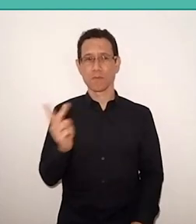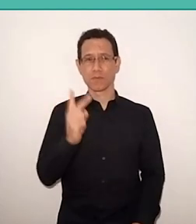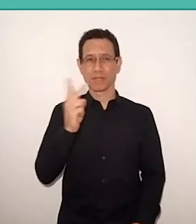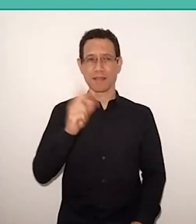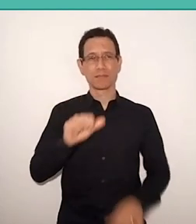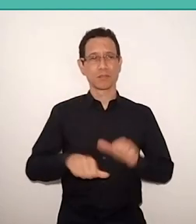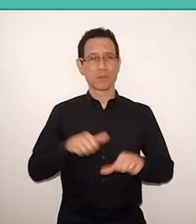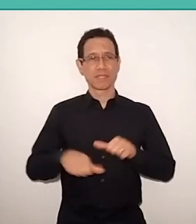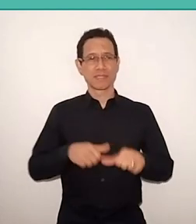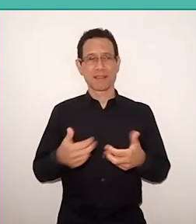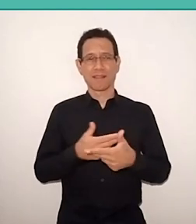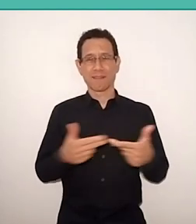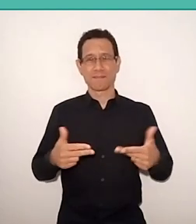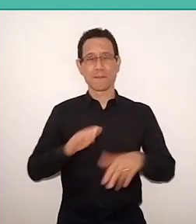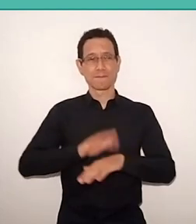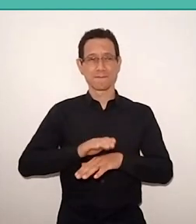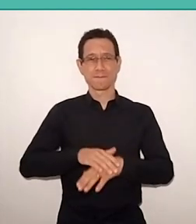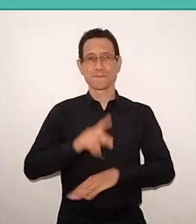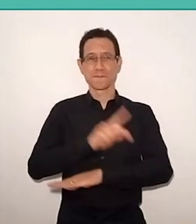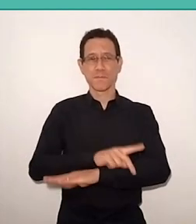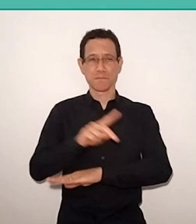the pedagogical heritage of Paulo Freire.